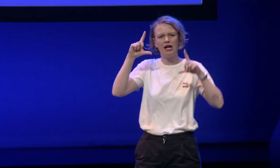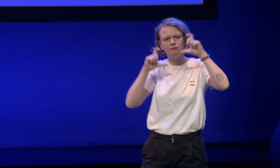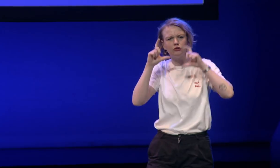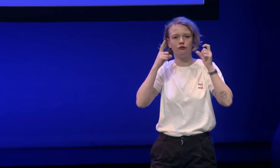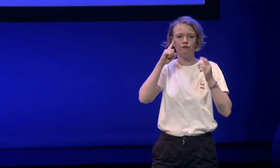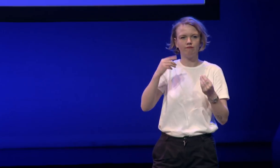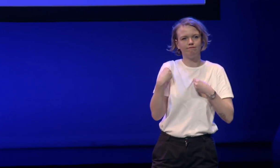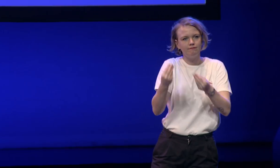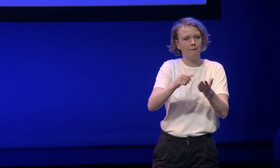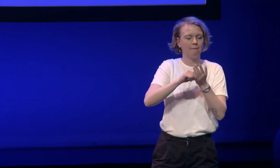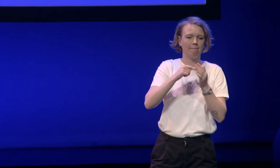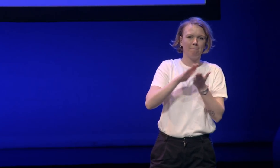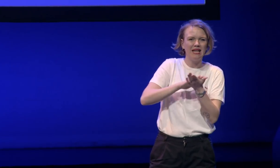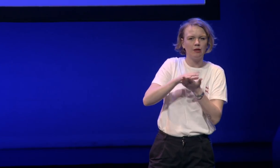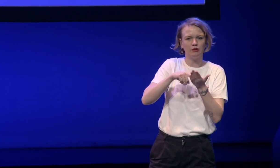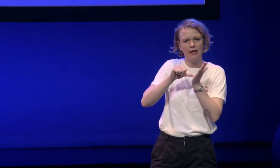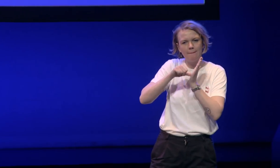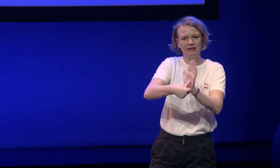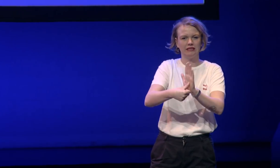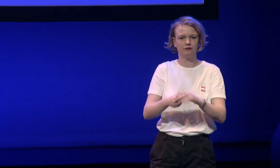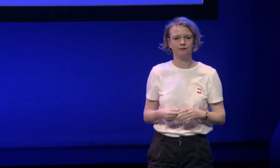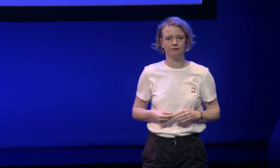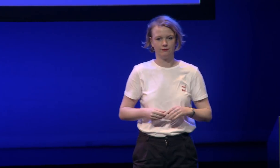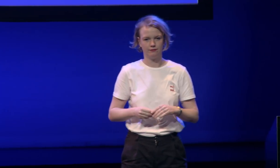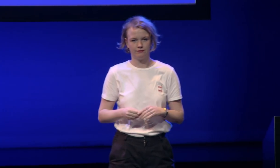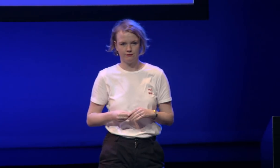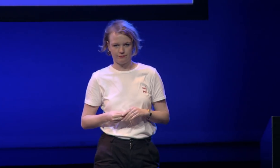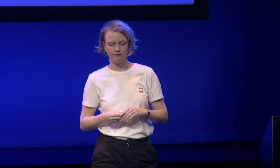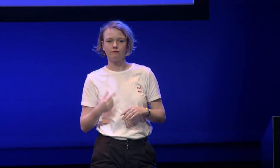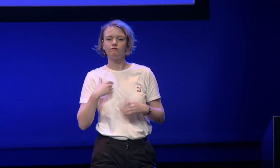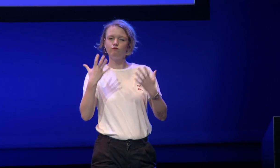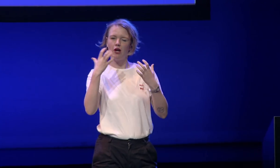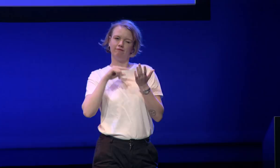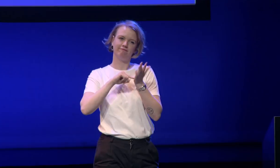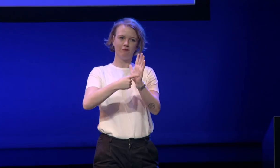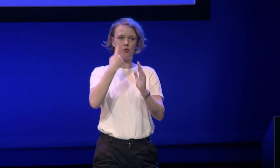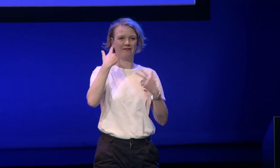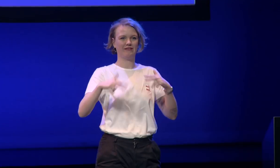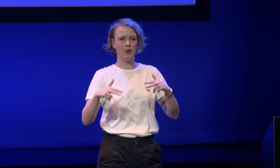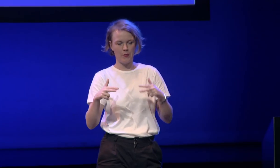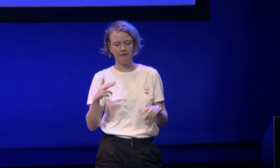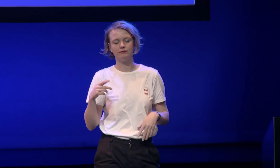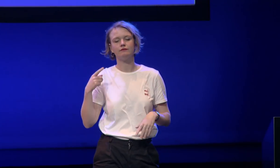rely heavily on facial expression to convey meaning and emphasis I just want